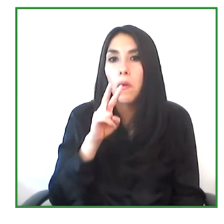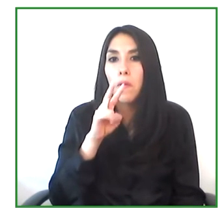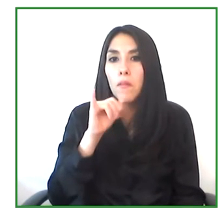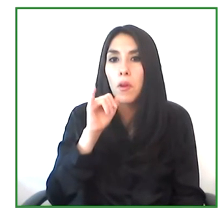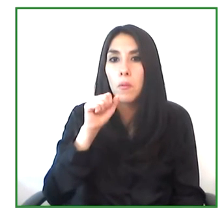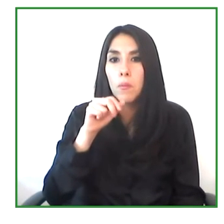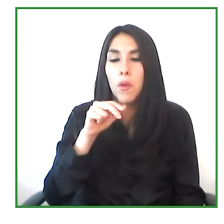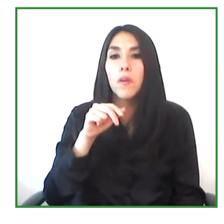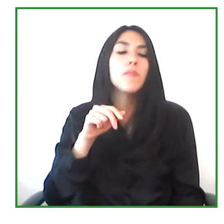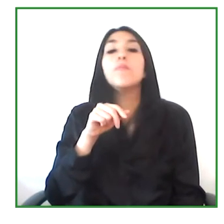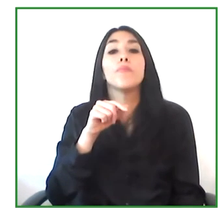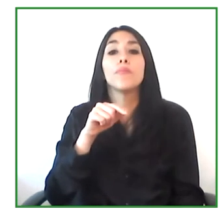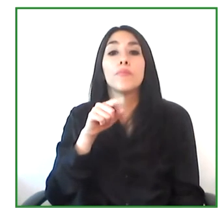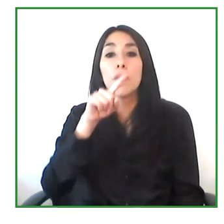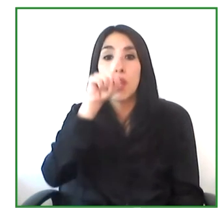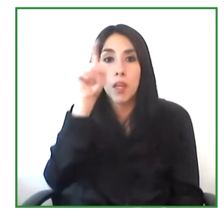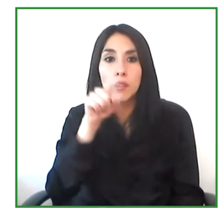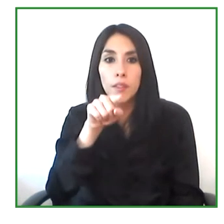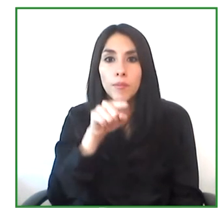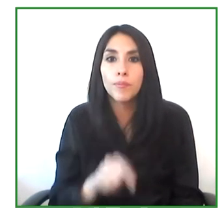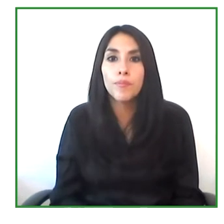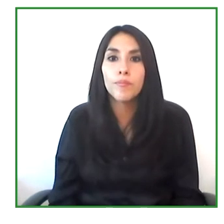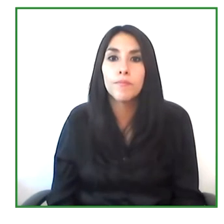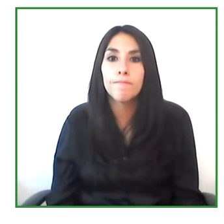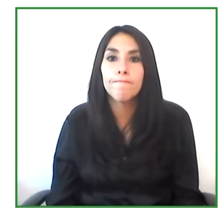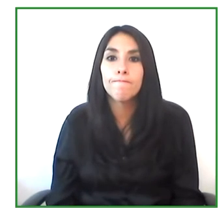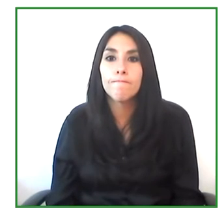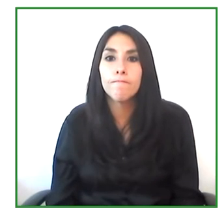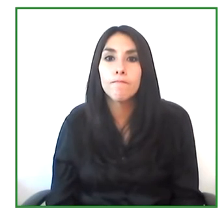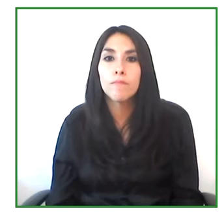we could see what you see, whether or not your project can be replicated